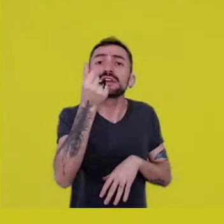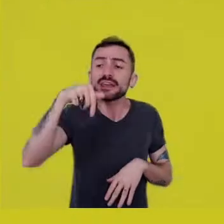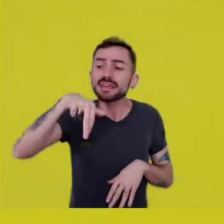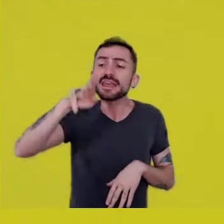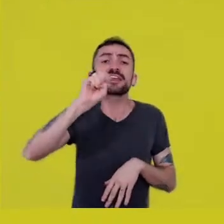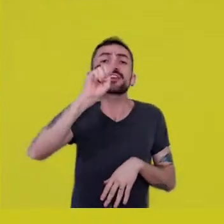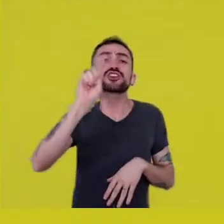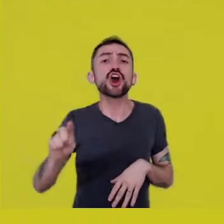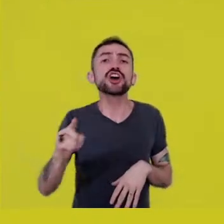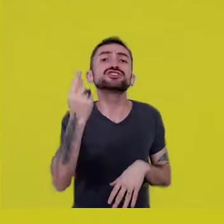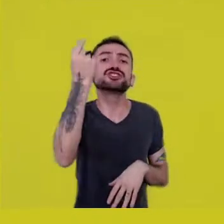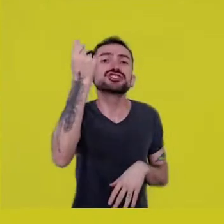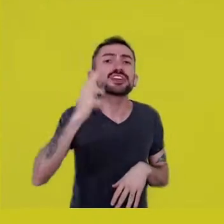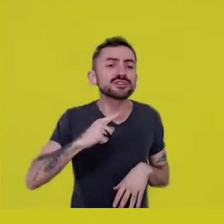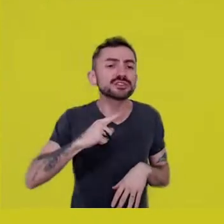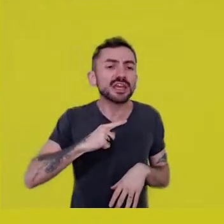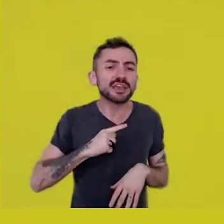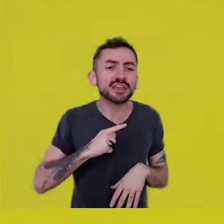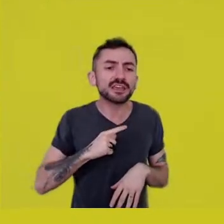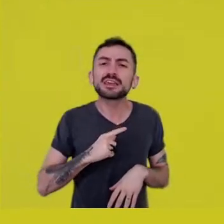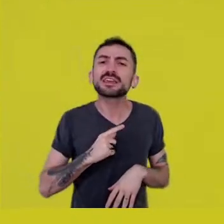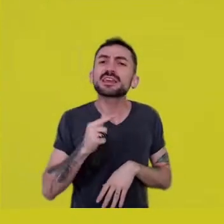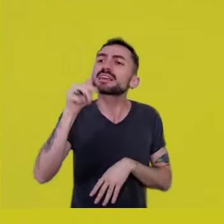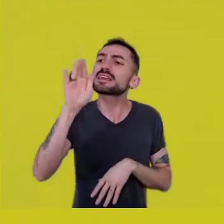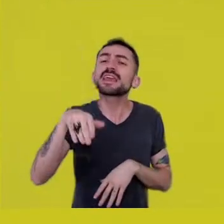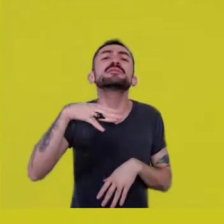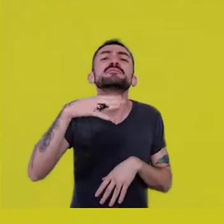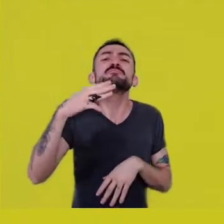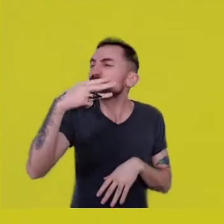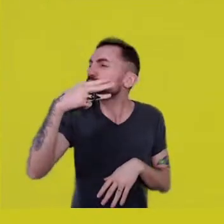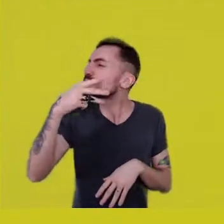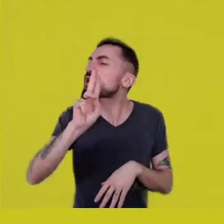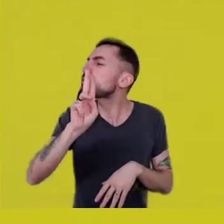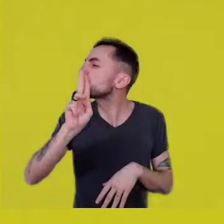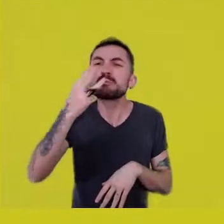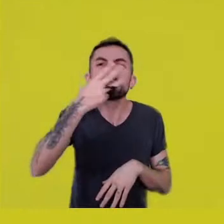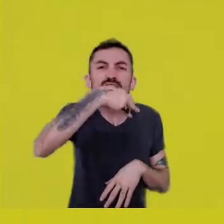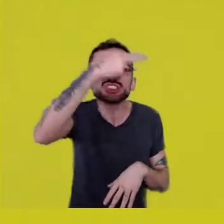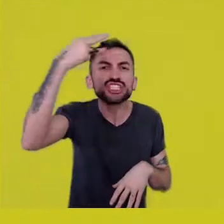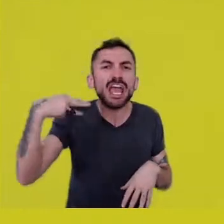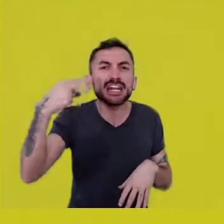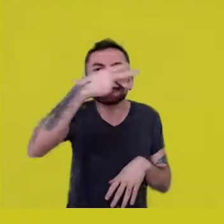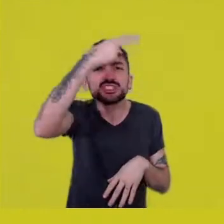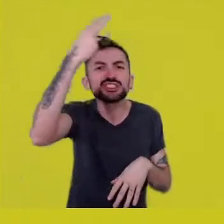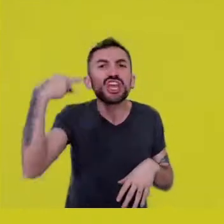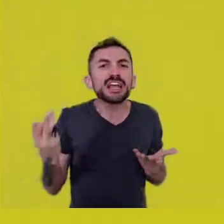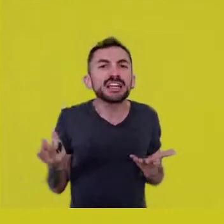What’s her name? Mi... Mi... Micheck? -Yes, Micheck, Ailton.